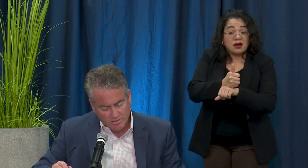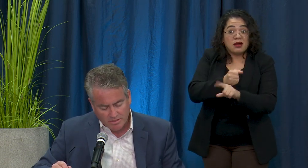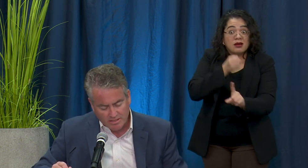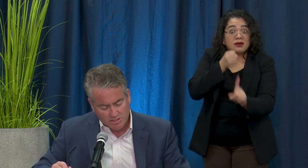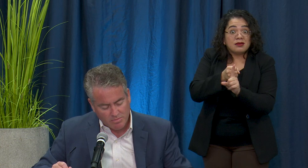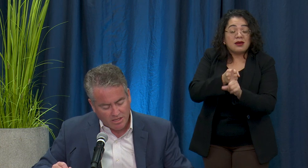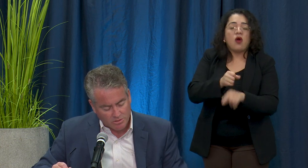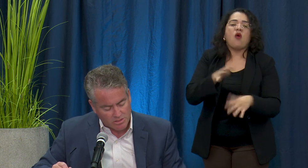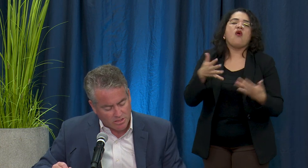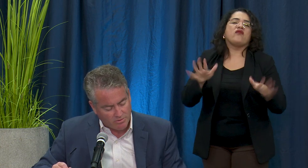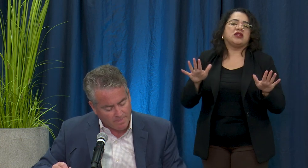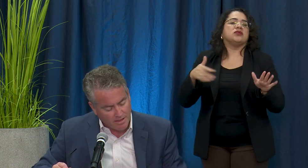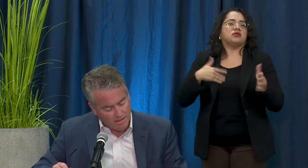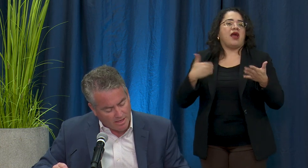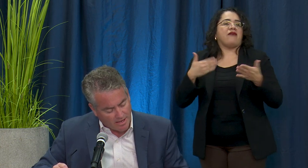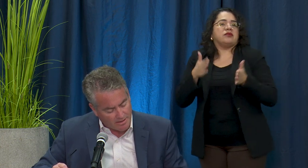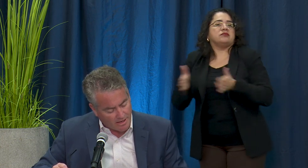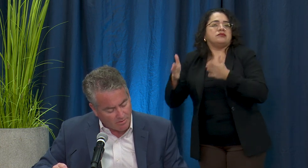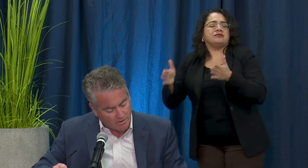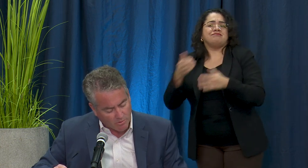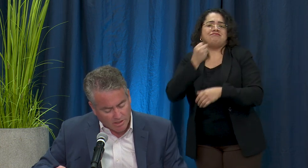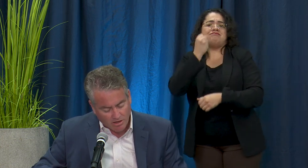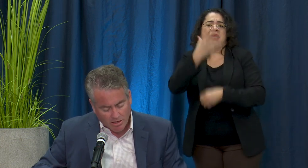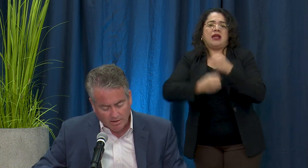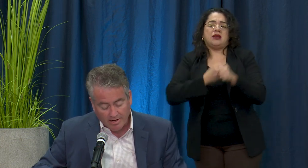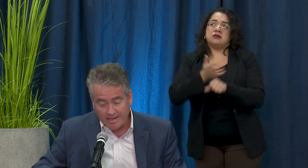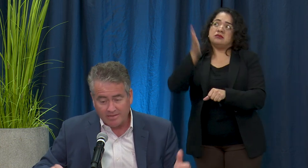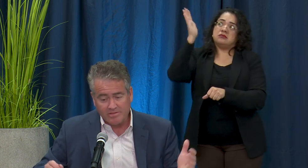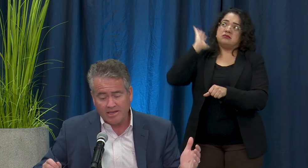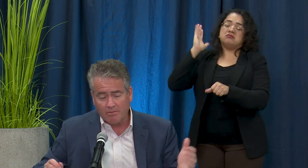something like this many years ago and we are working hard. I can't say how